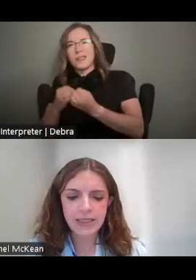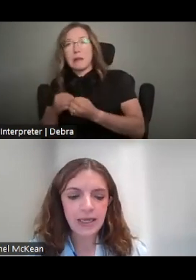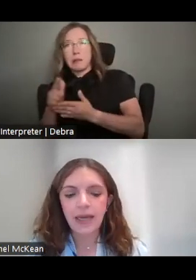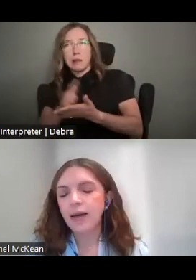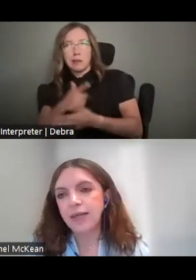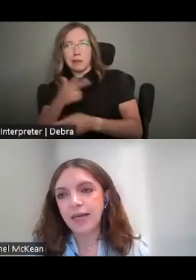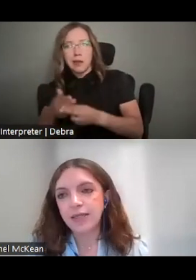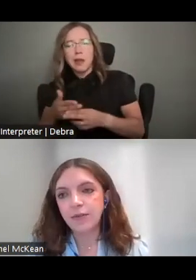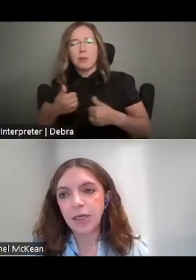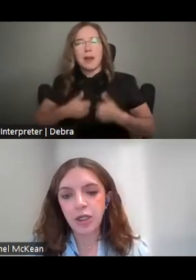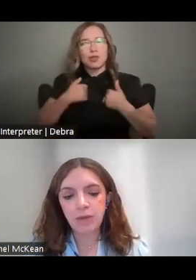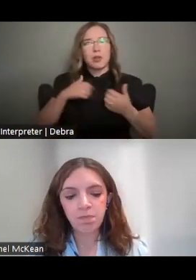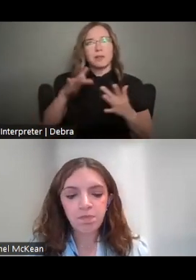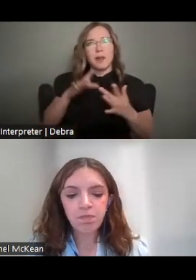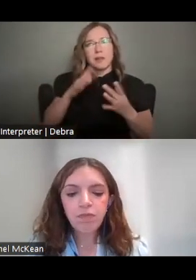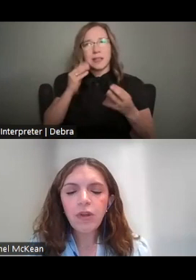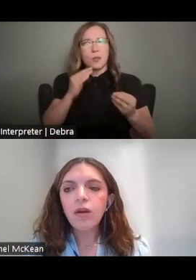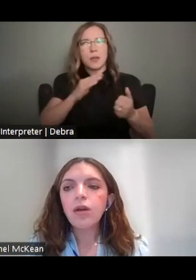AND CONTACT INFORMATION.